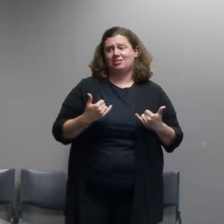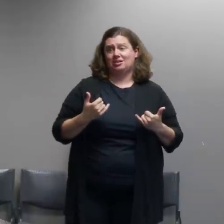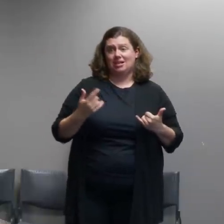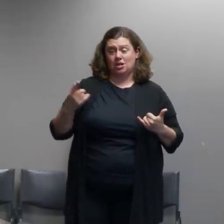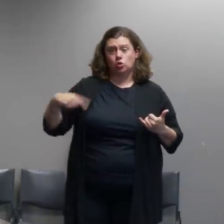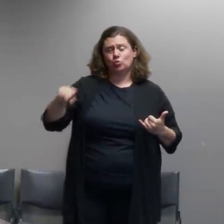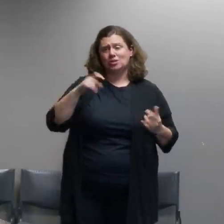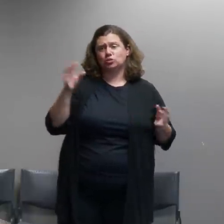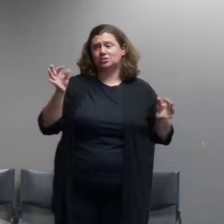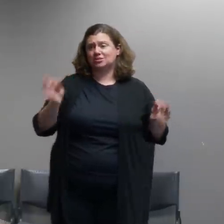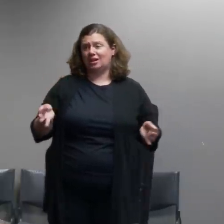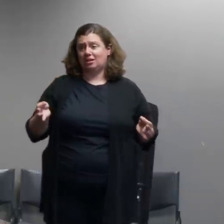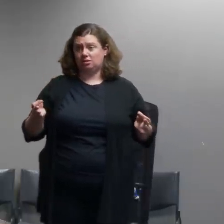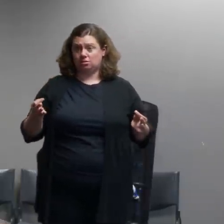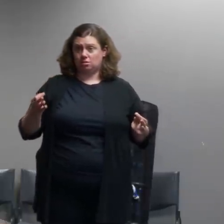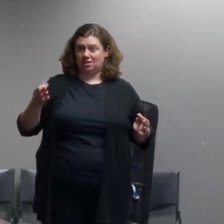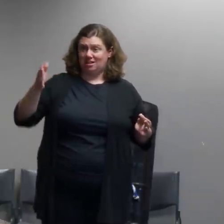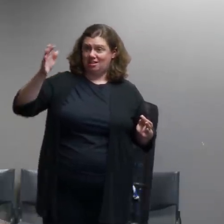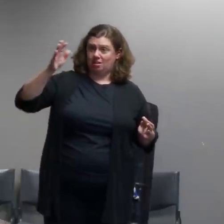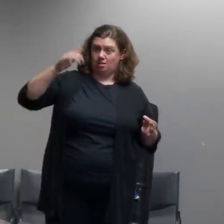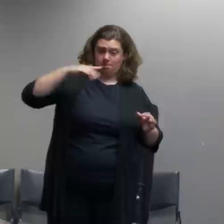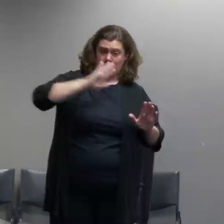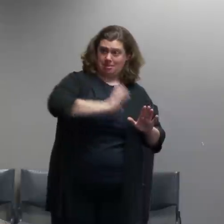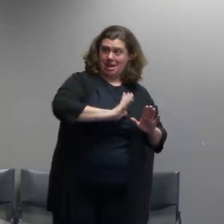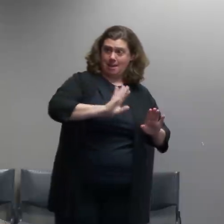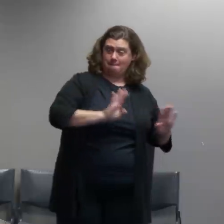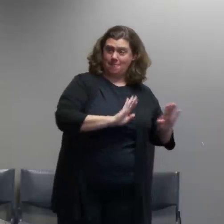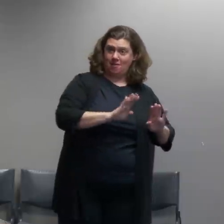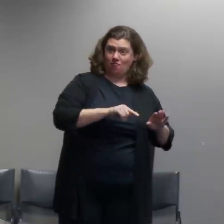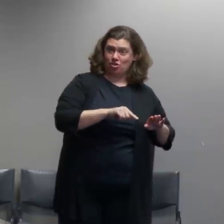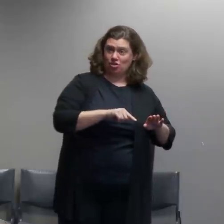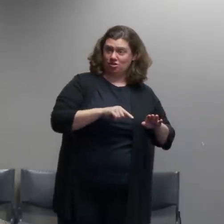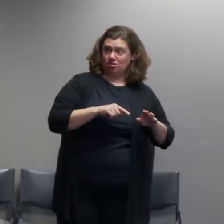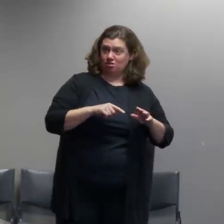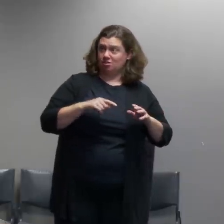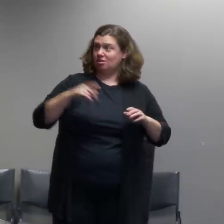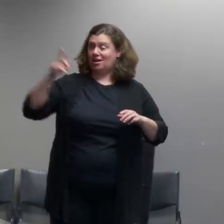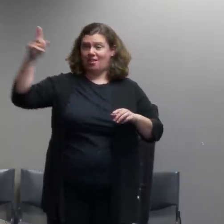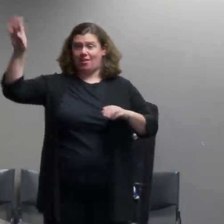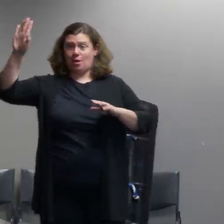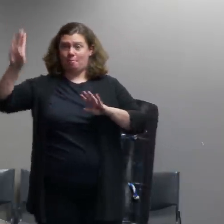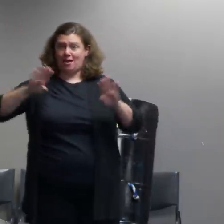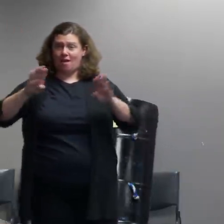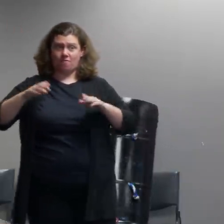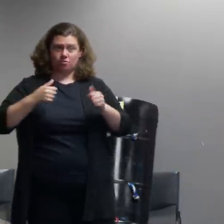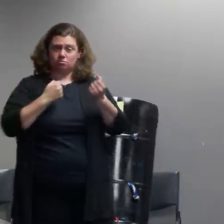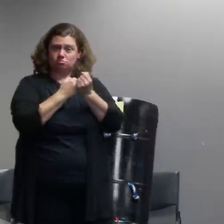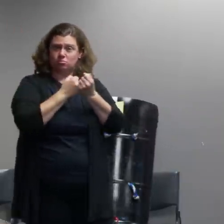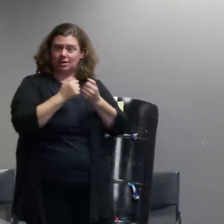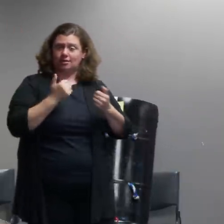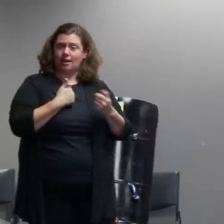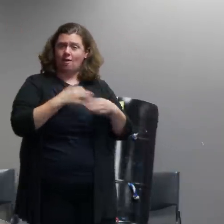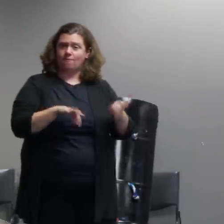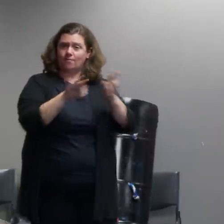kind of activity is consistent with our values and if it's not how we're going to solve the problem this is a